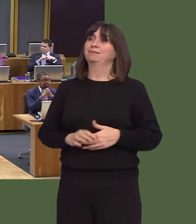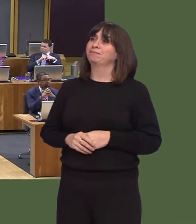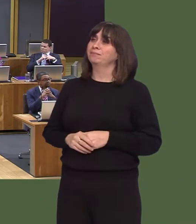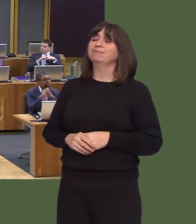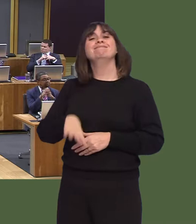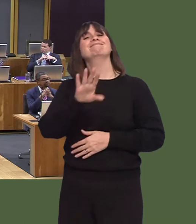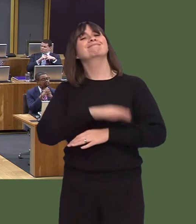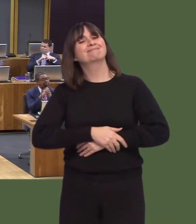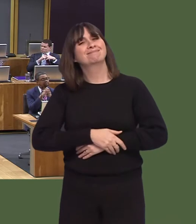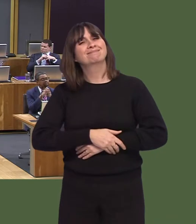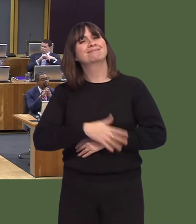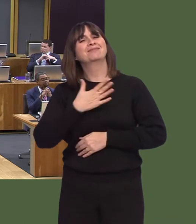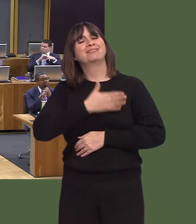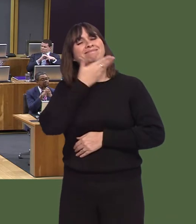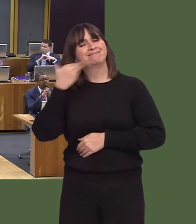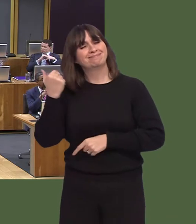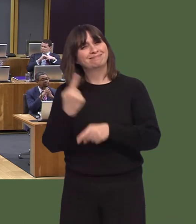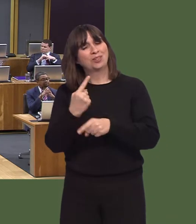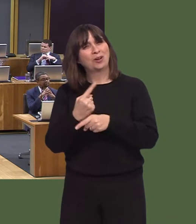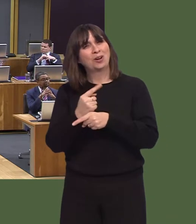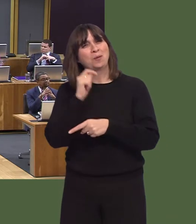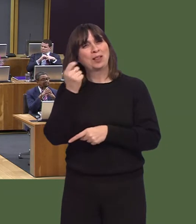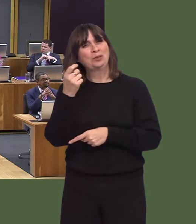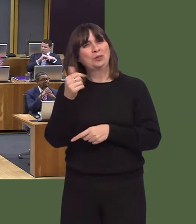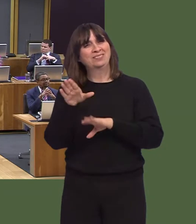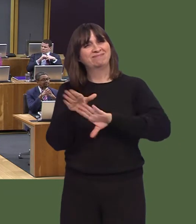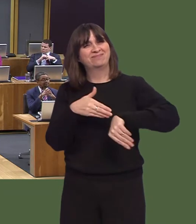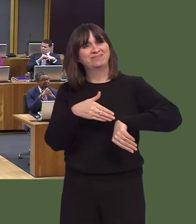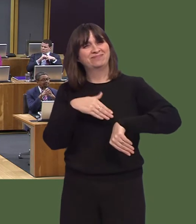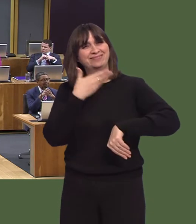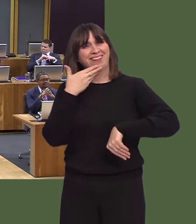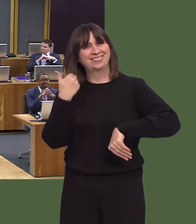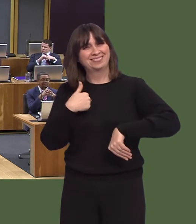Can I start on a note of amityówhich will certainly not continueóat least at the very